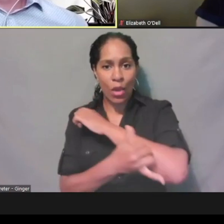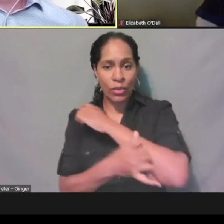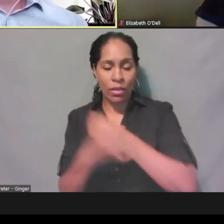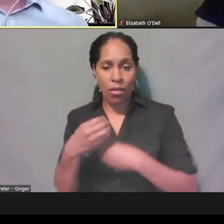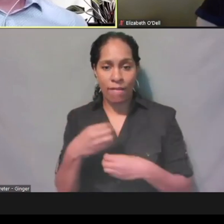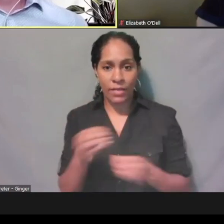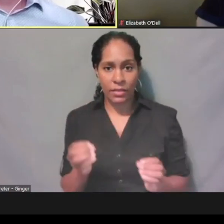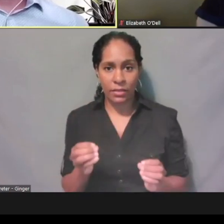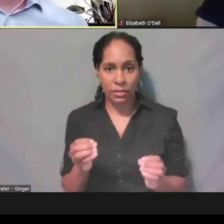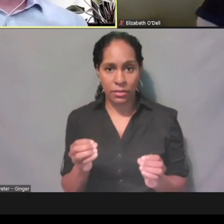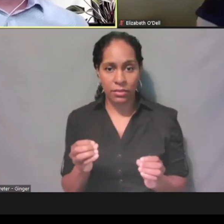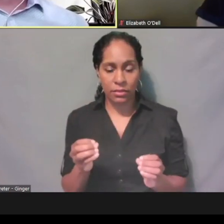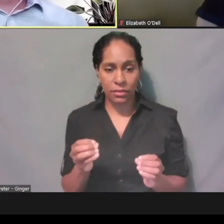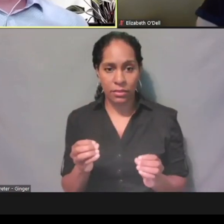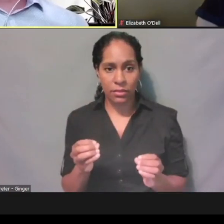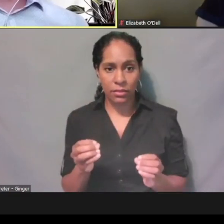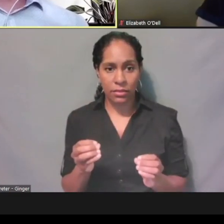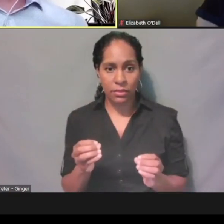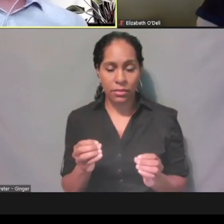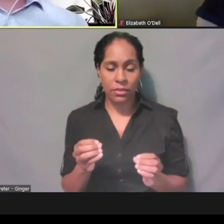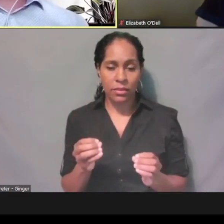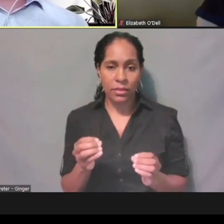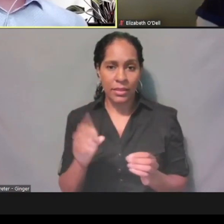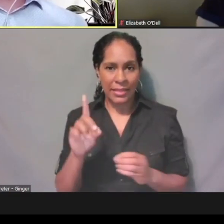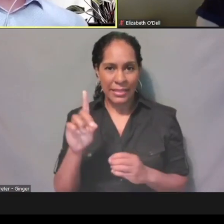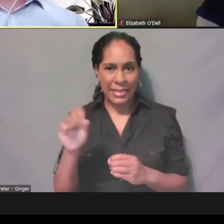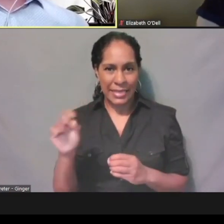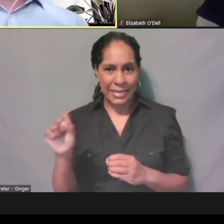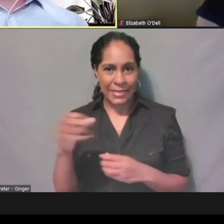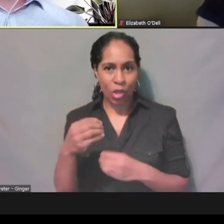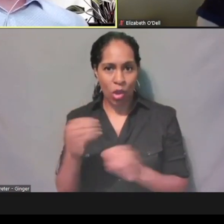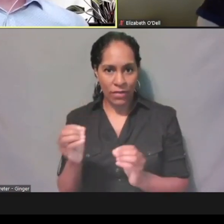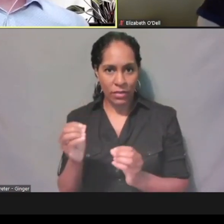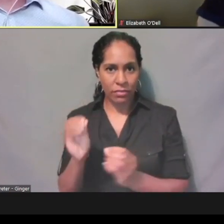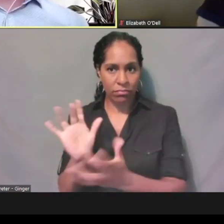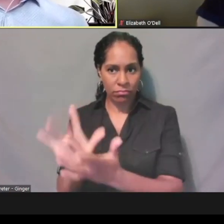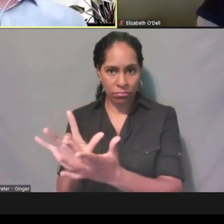the county DSS office and have your NCID provisioned